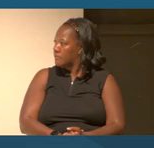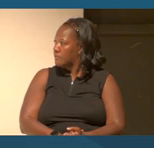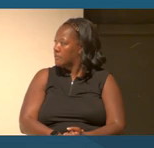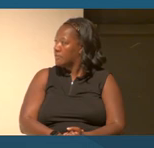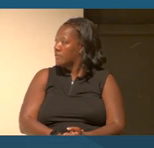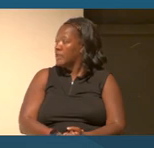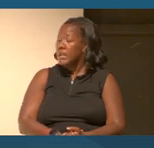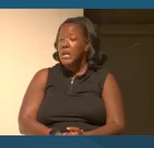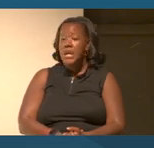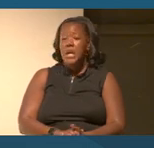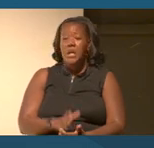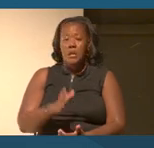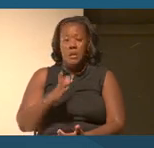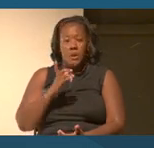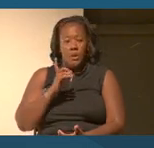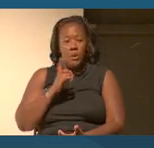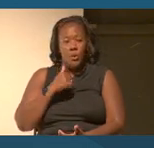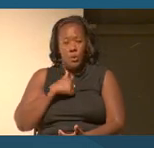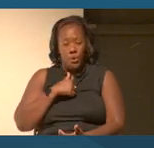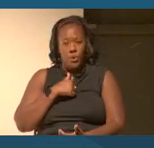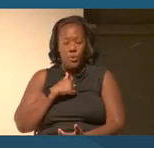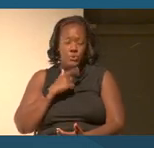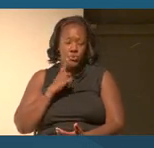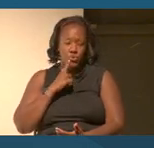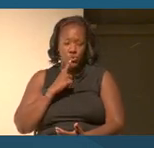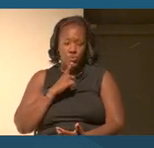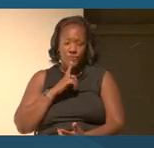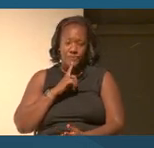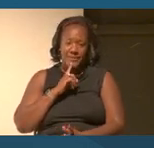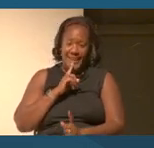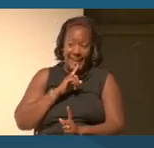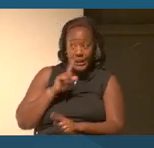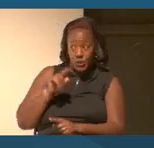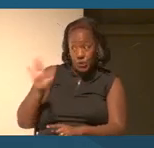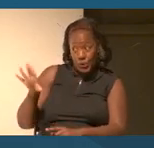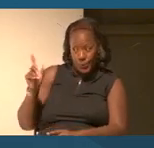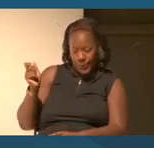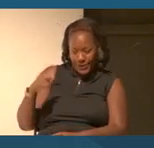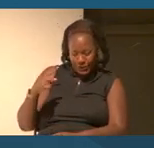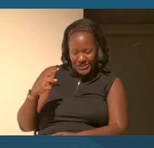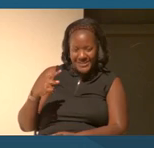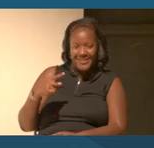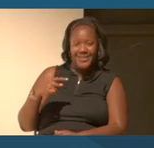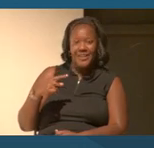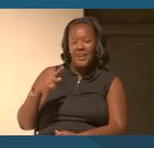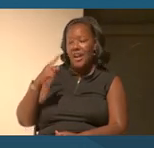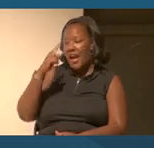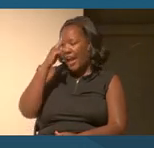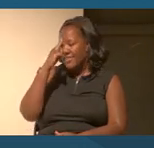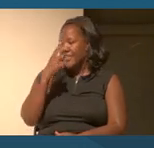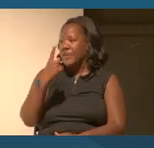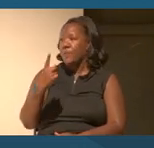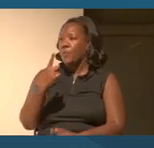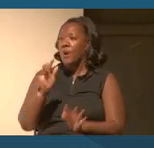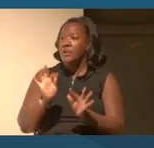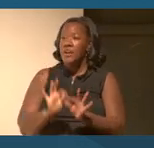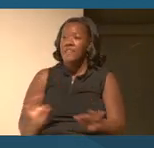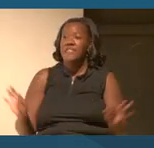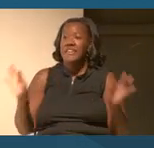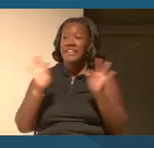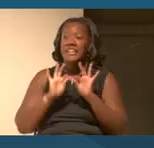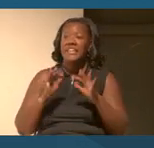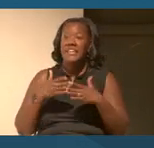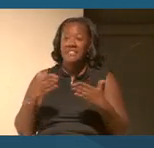conversations to your question, Monique, I think one of the key things and backing up